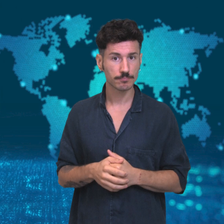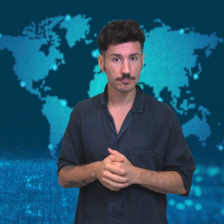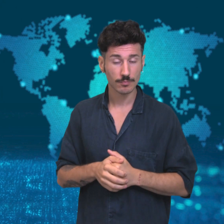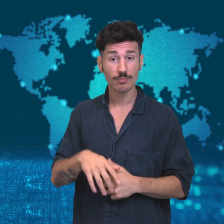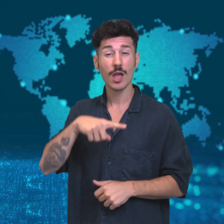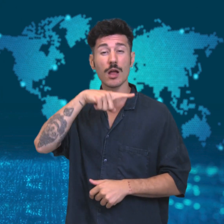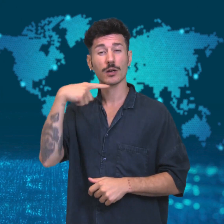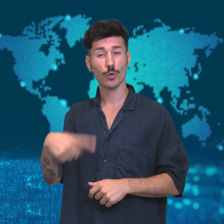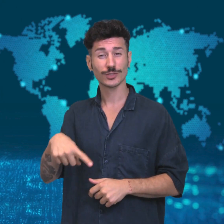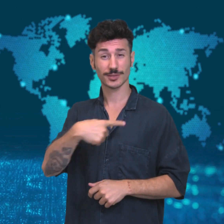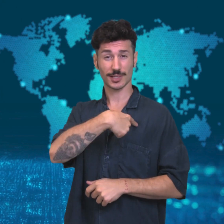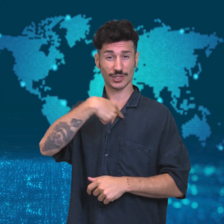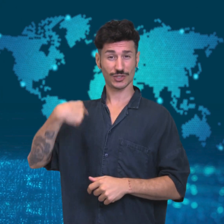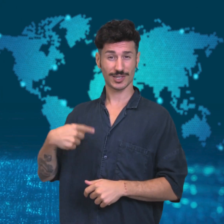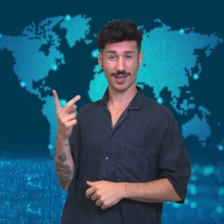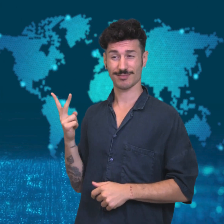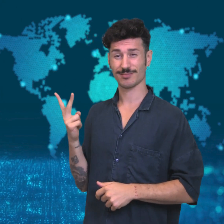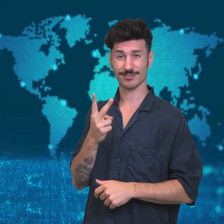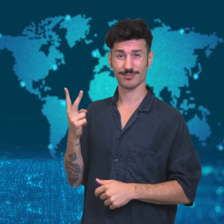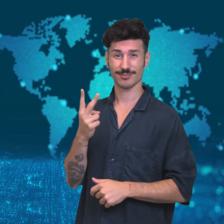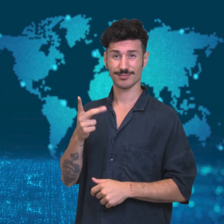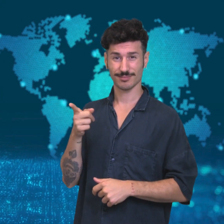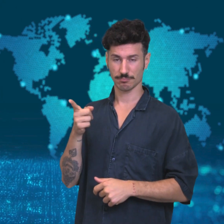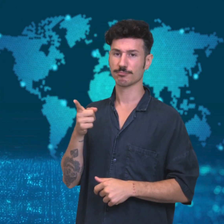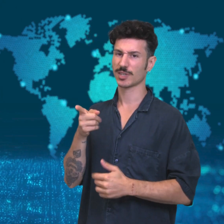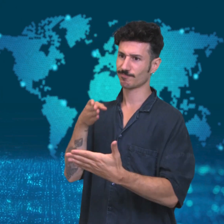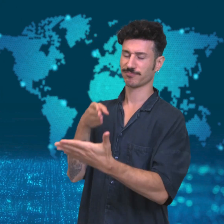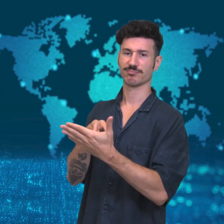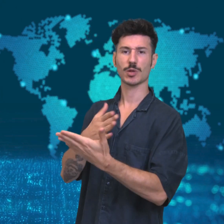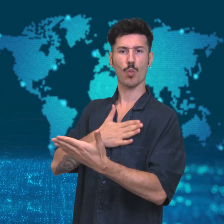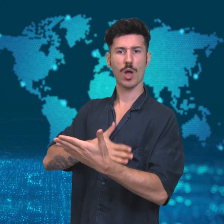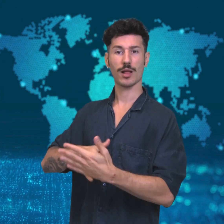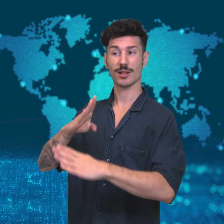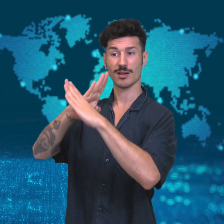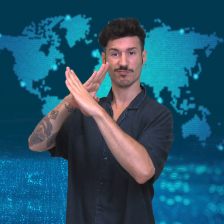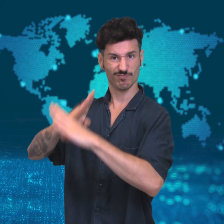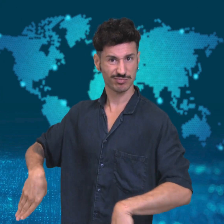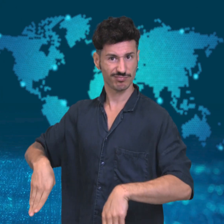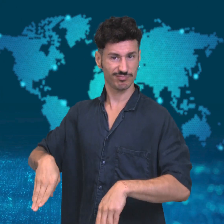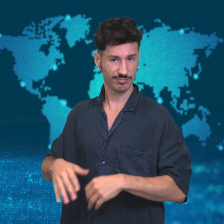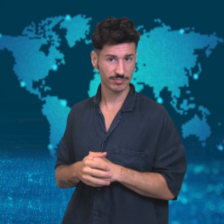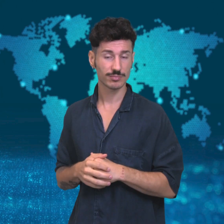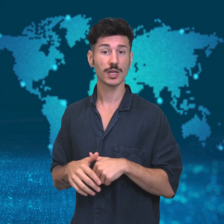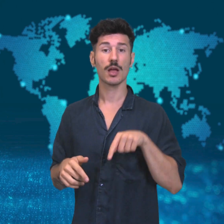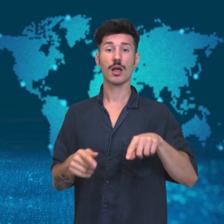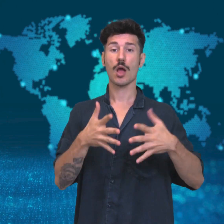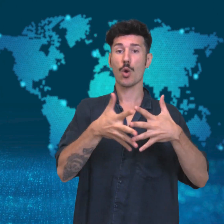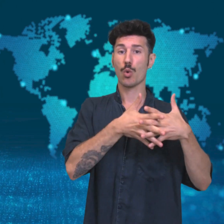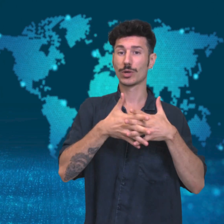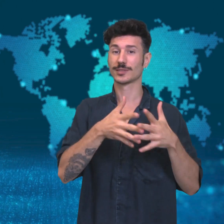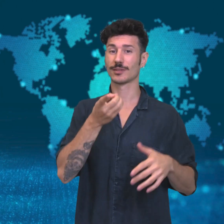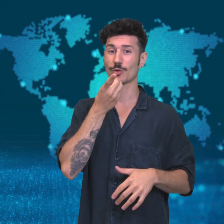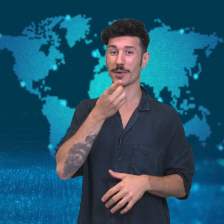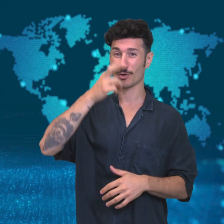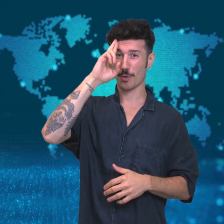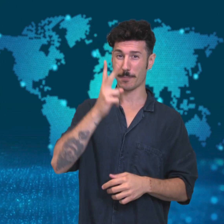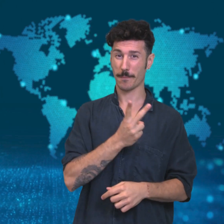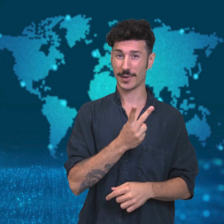Russia and China were the countries that opposed extending the embargo